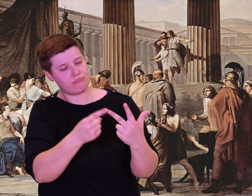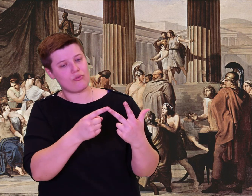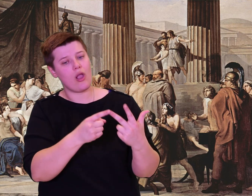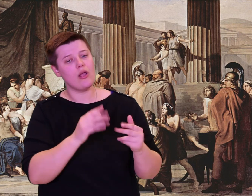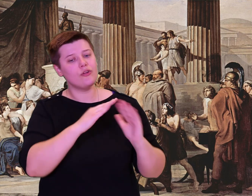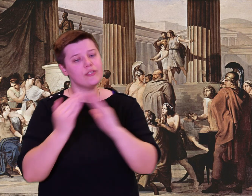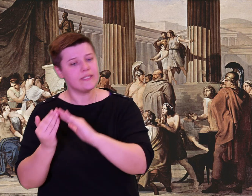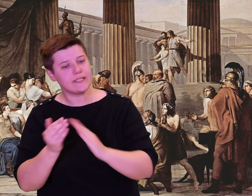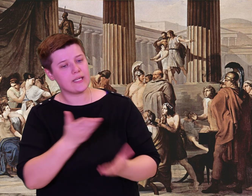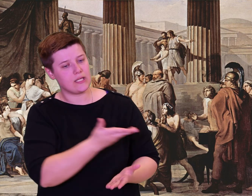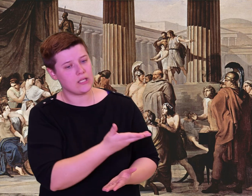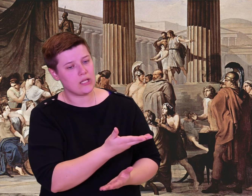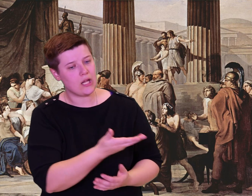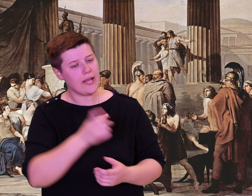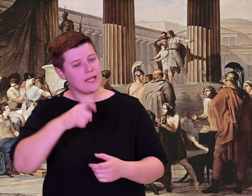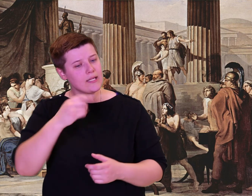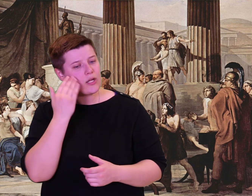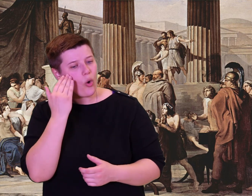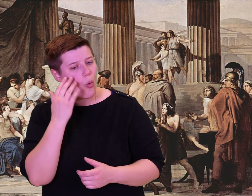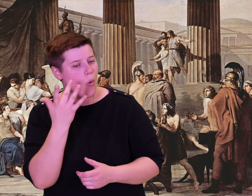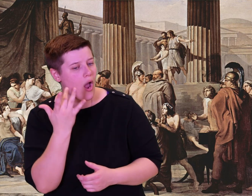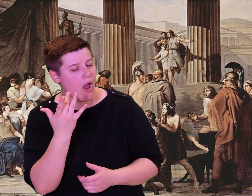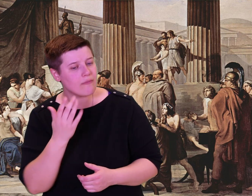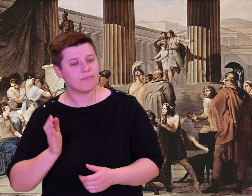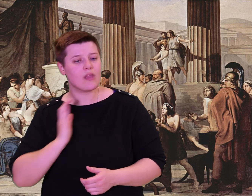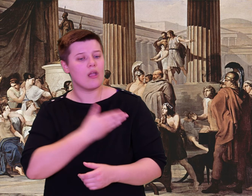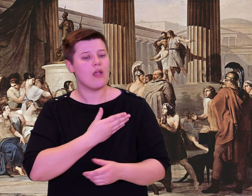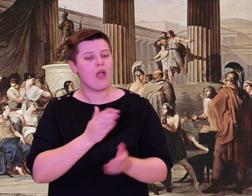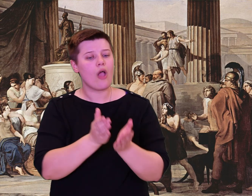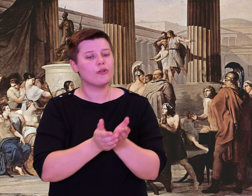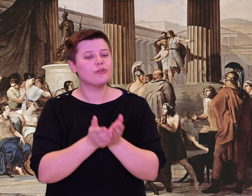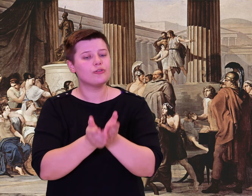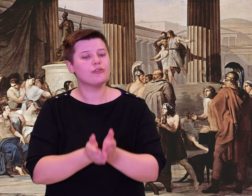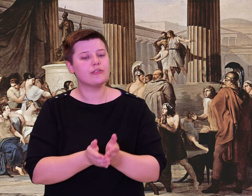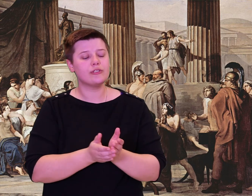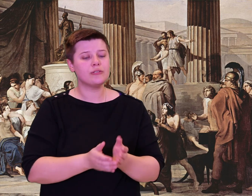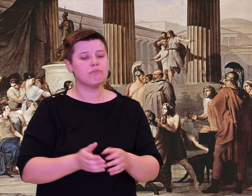known to your people? Surely no one in all the world is